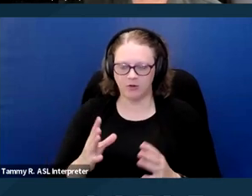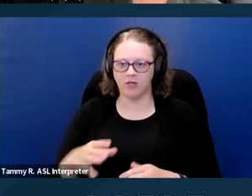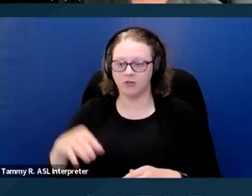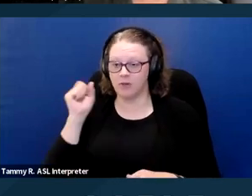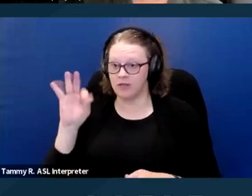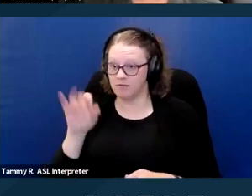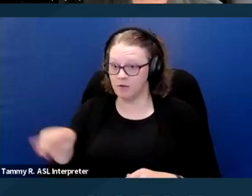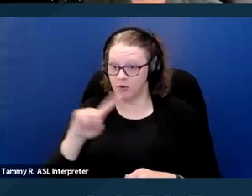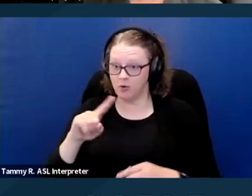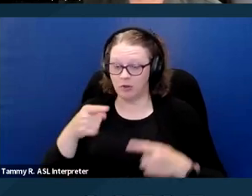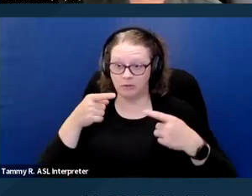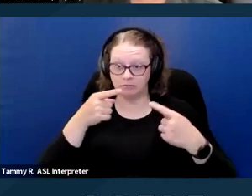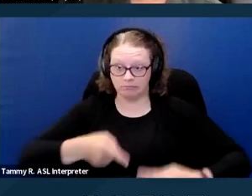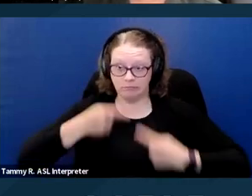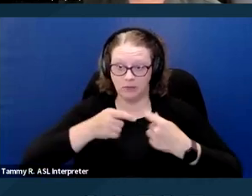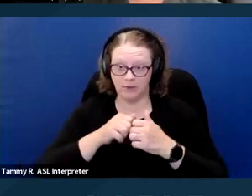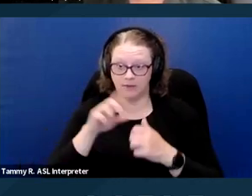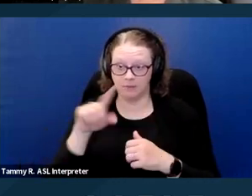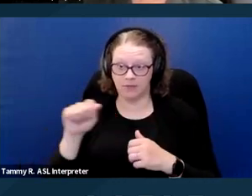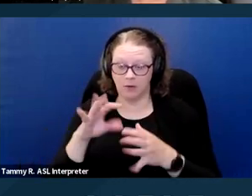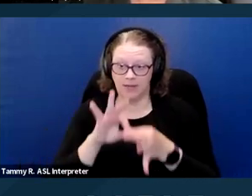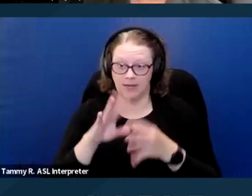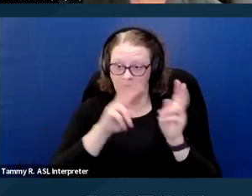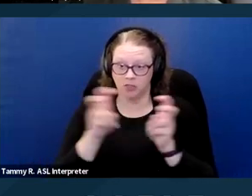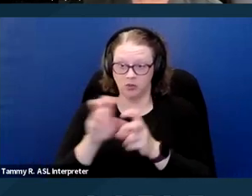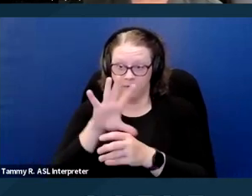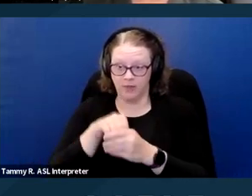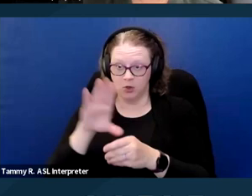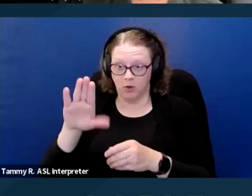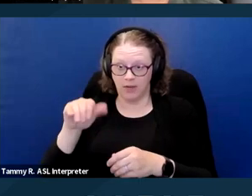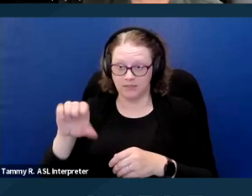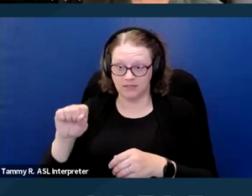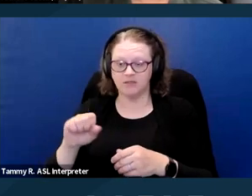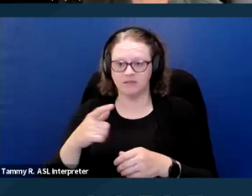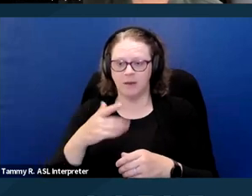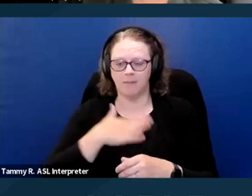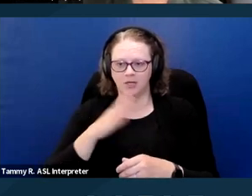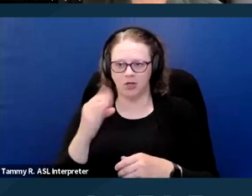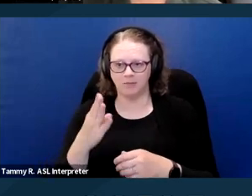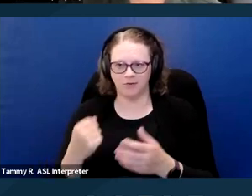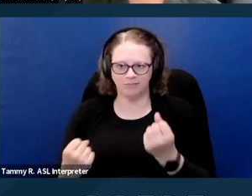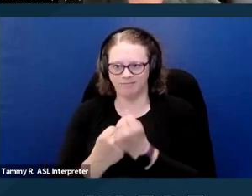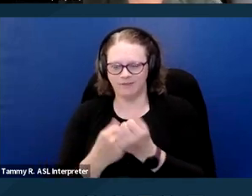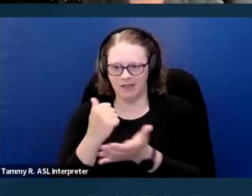with disability related issues in your cases. And I'm always willing to field questions from folks.